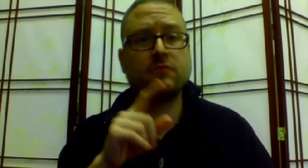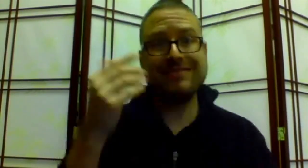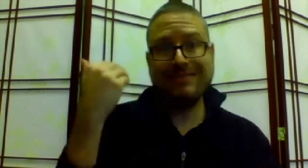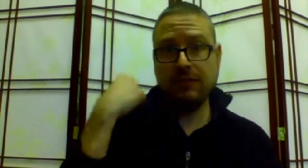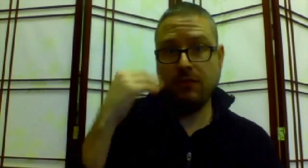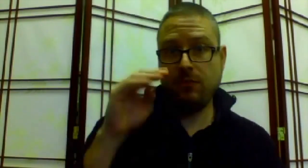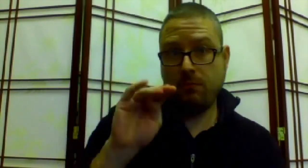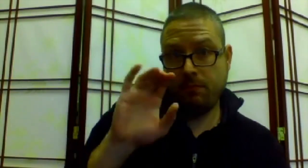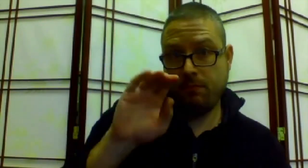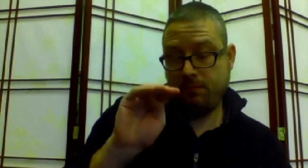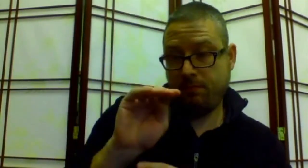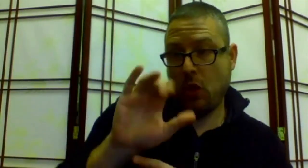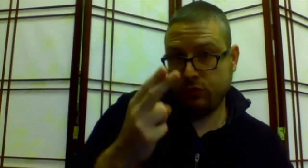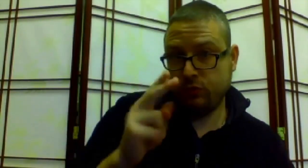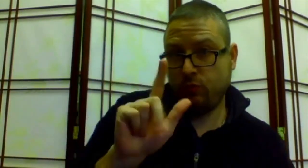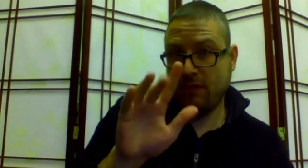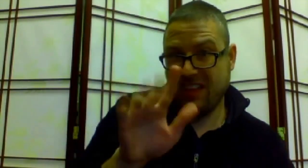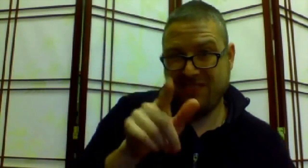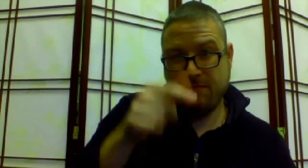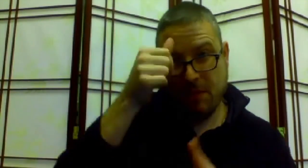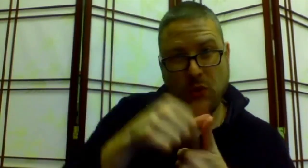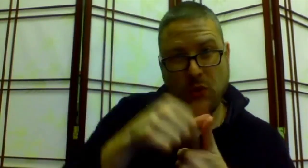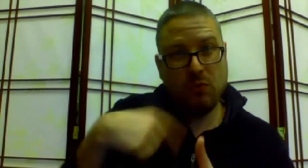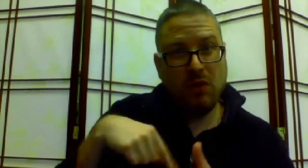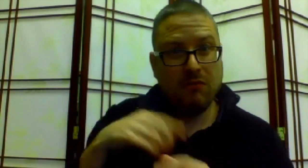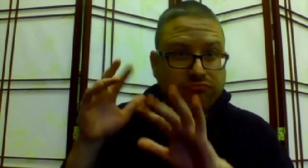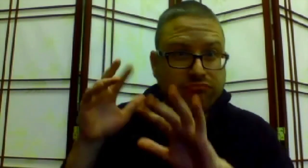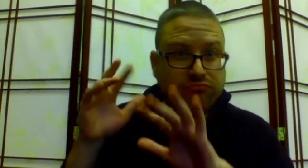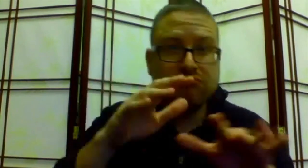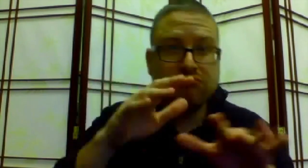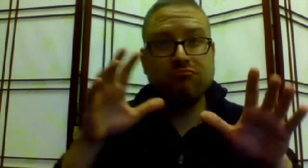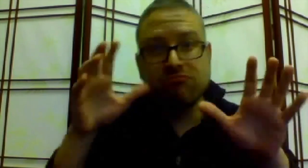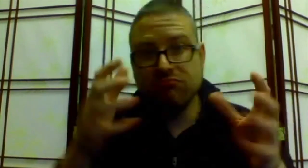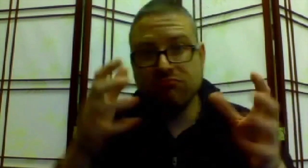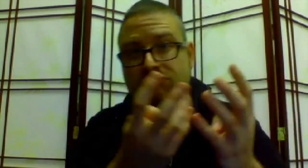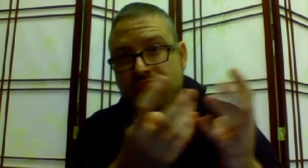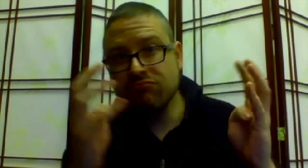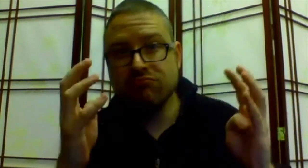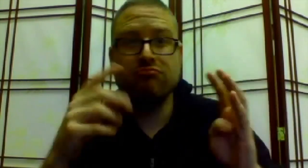You may remember on March 25 when we all gathered